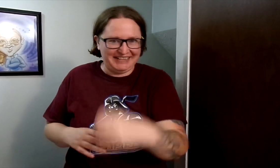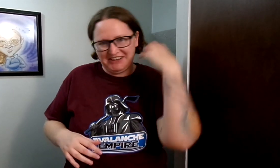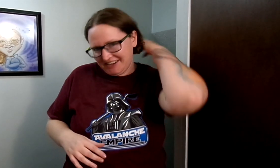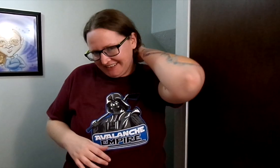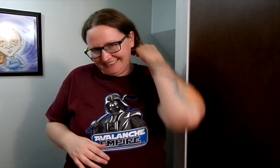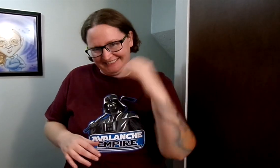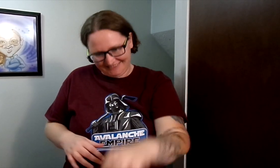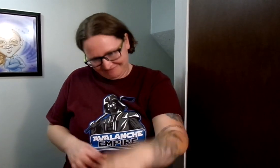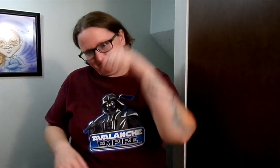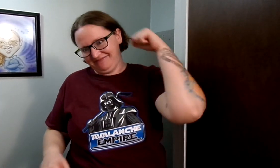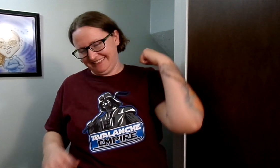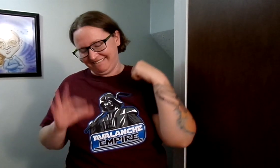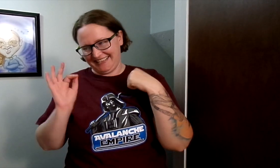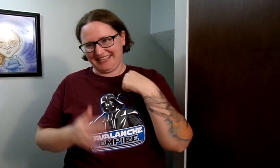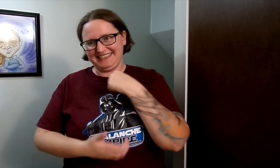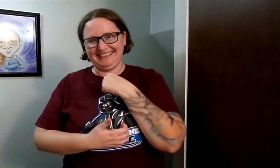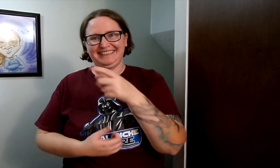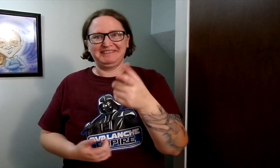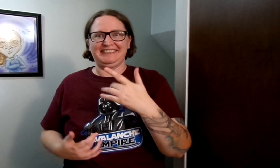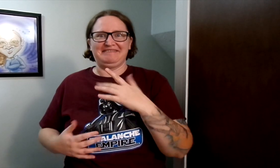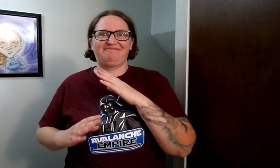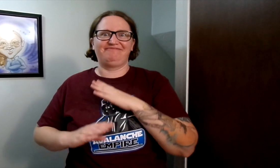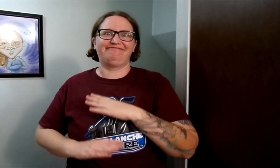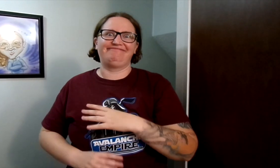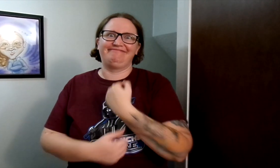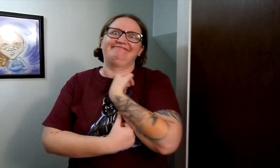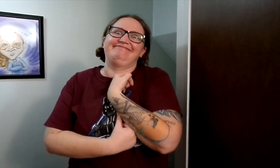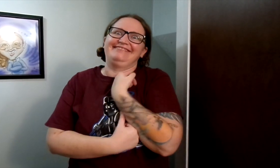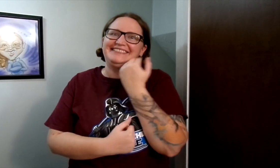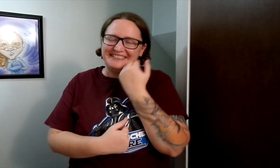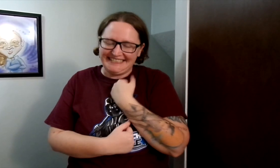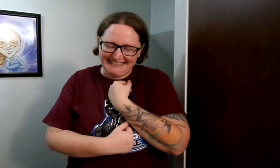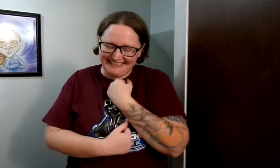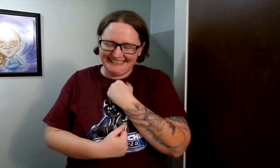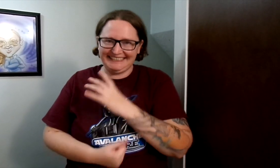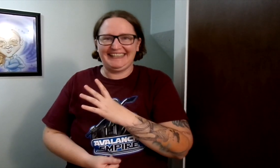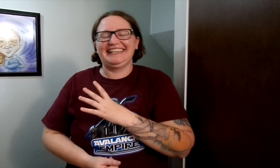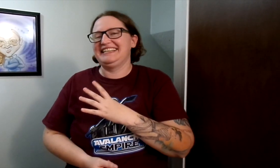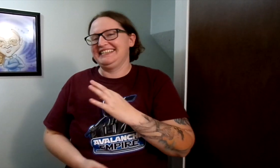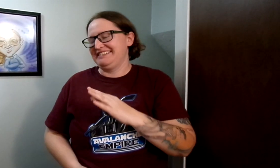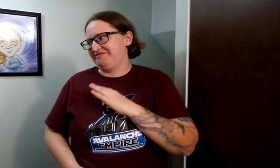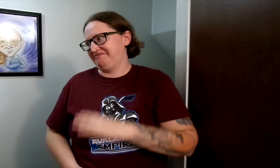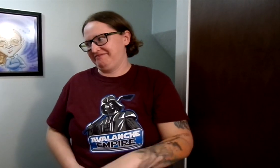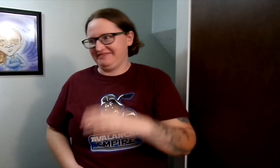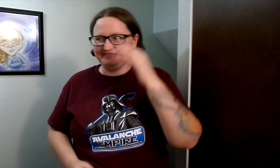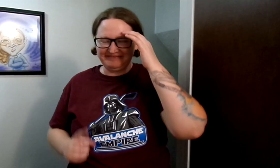So I took her by the back of the neck, pulled her out, and felt much better. Of course I'm holding her and oh my goodness.